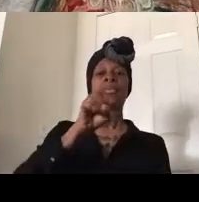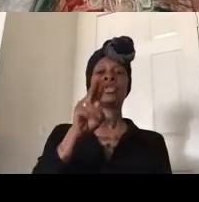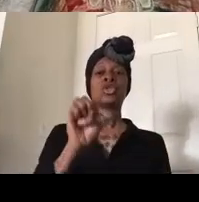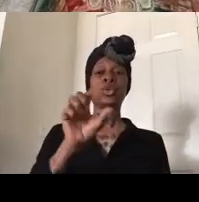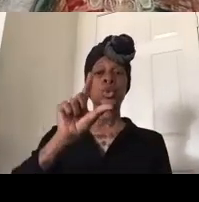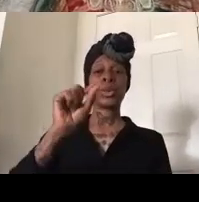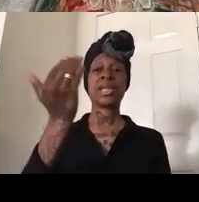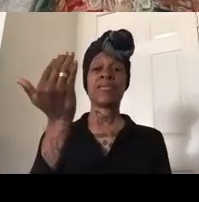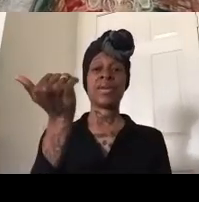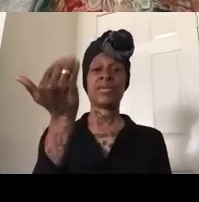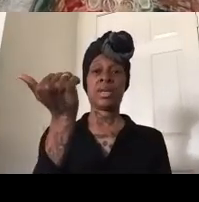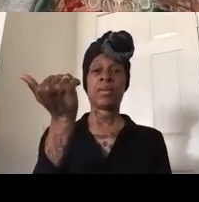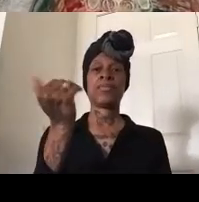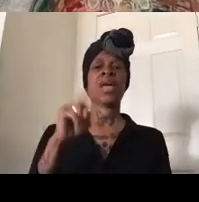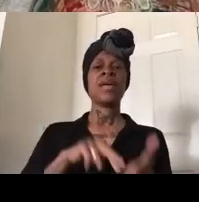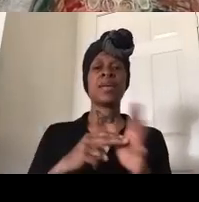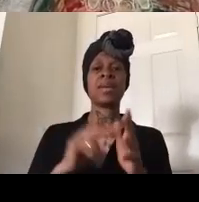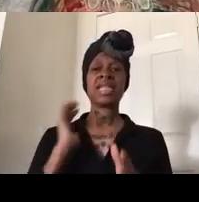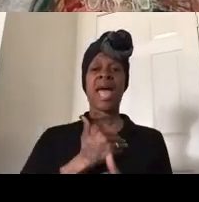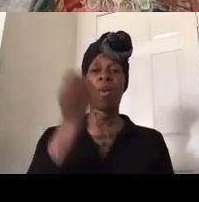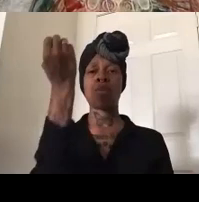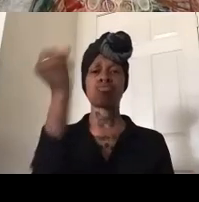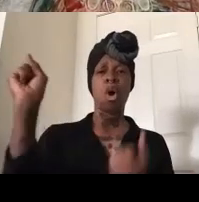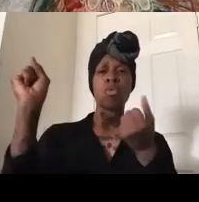so we moved our protests to the front steps